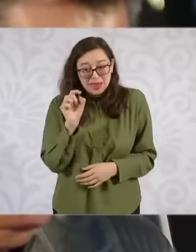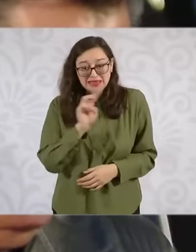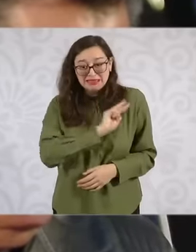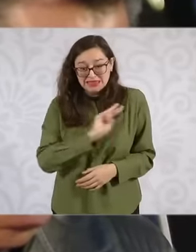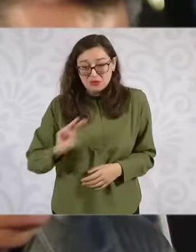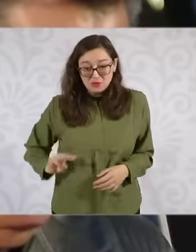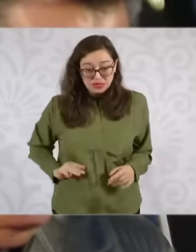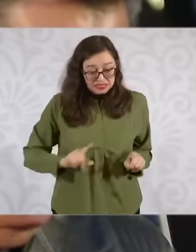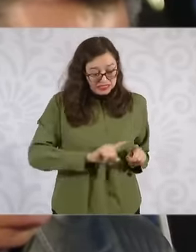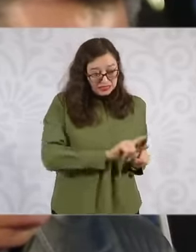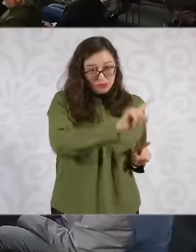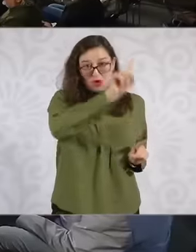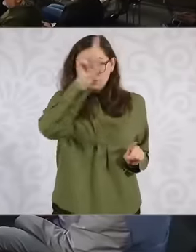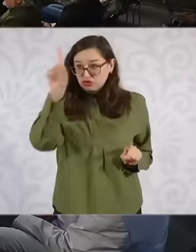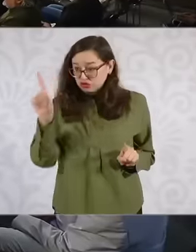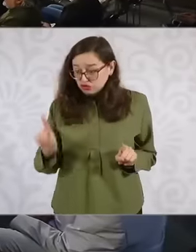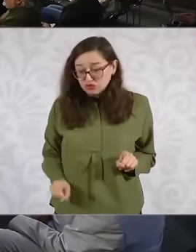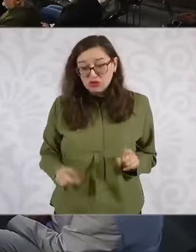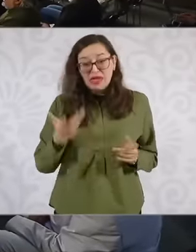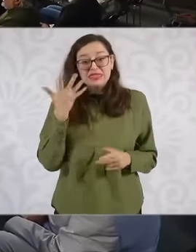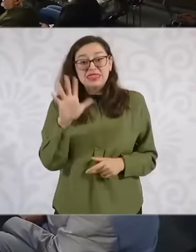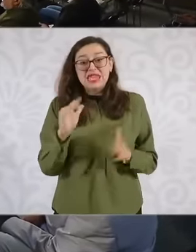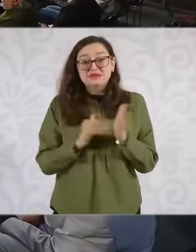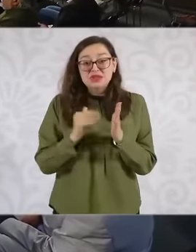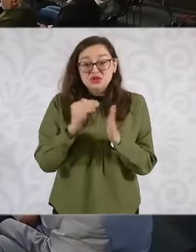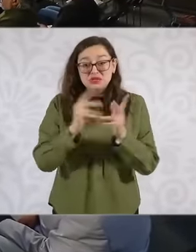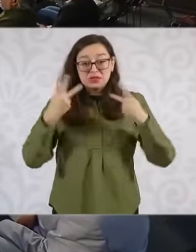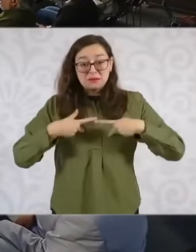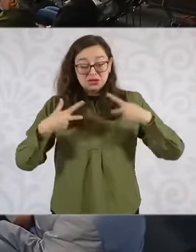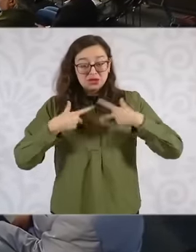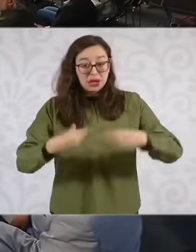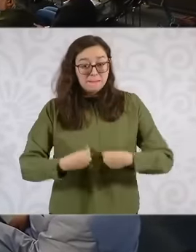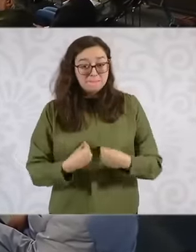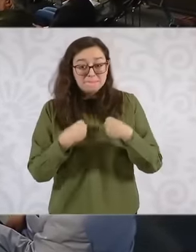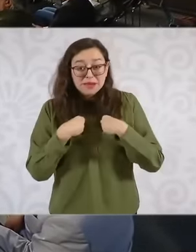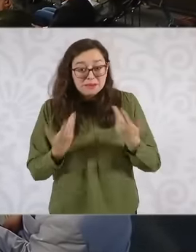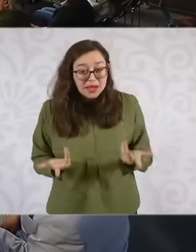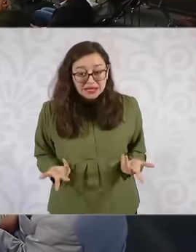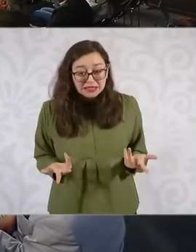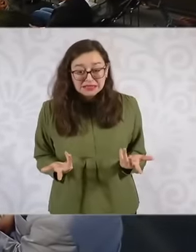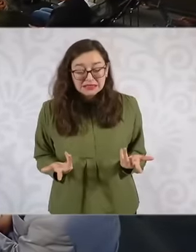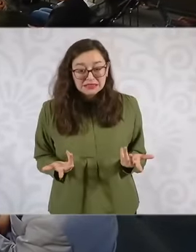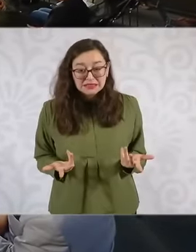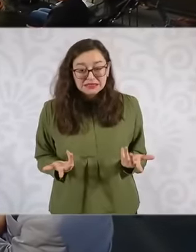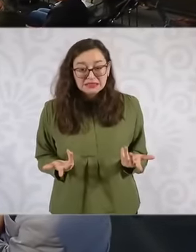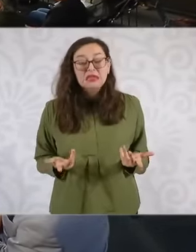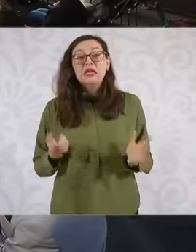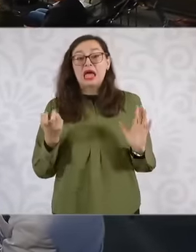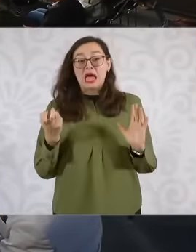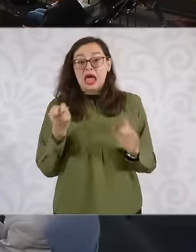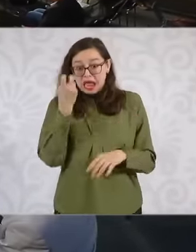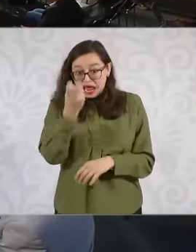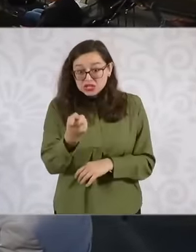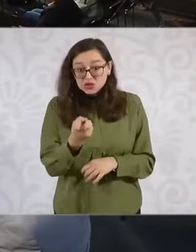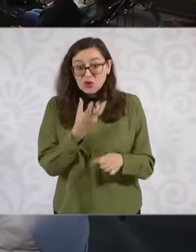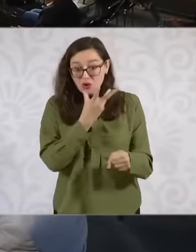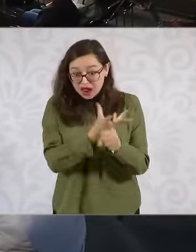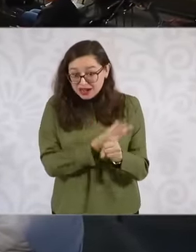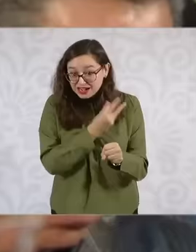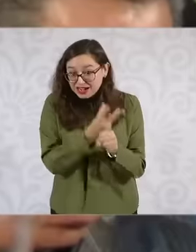than 10 million inhabitants, it is literally eh to begin to urbanize an entire country in